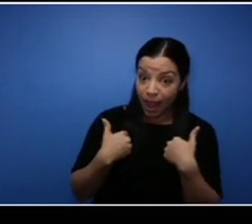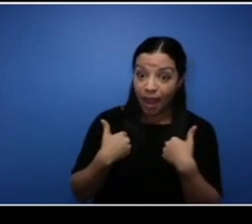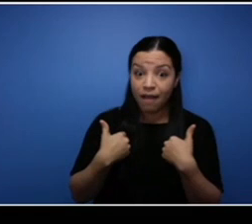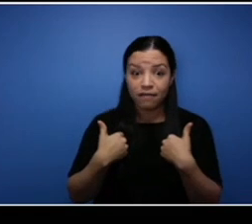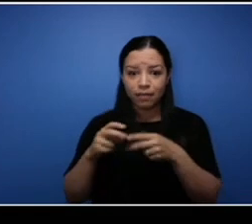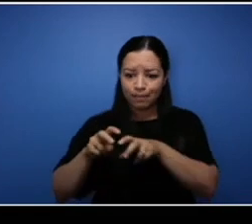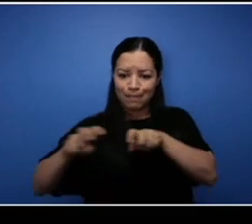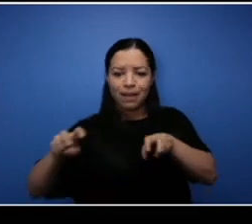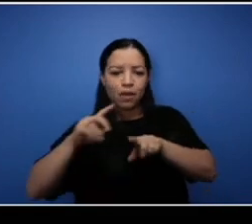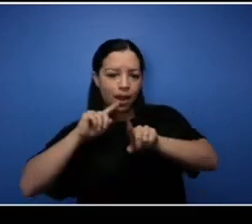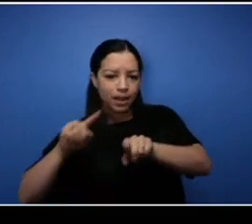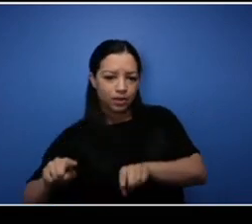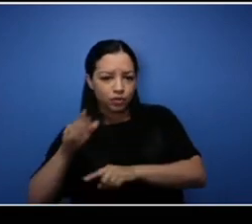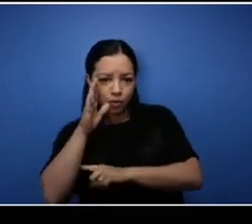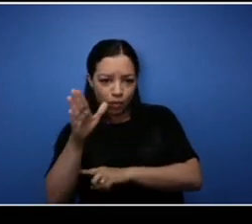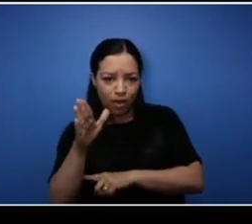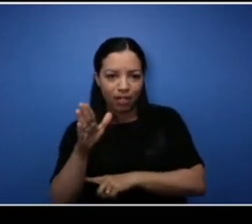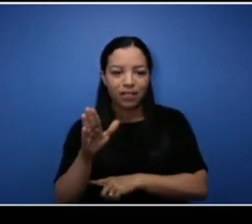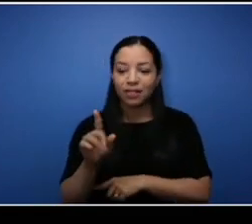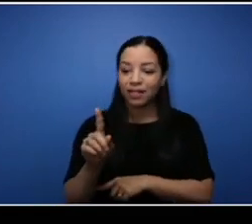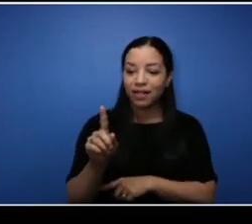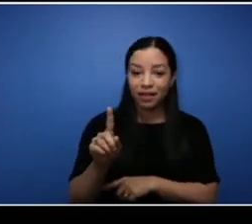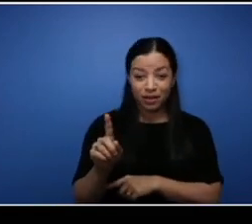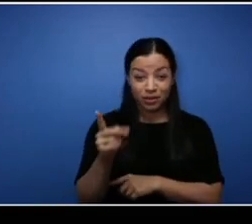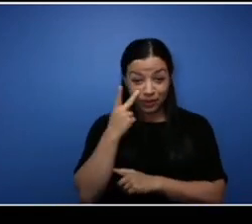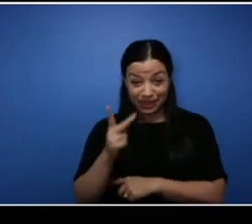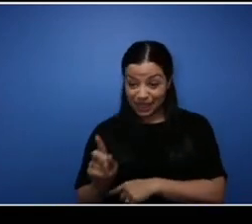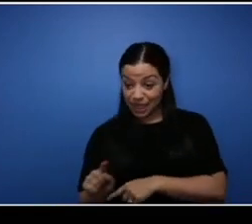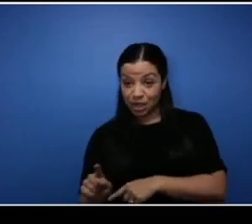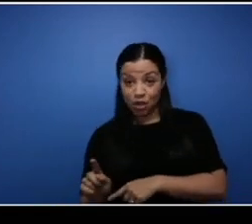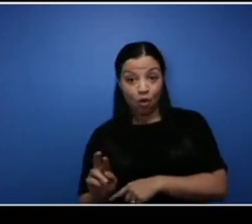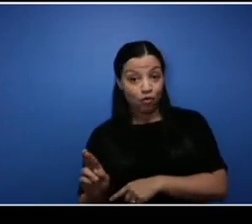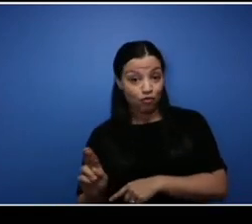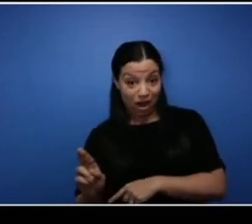So click ask a question in the bottom right of your screen to submit your question, all